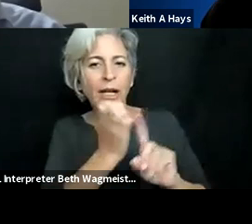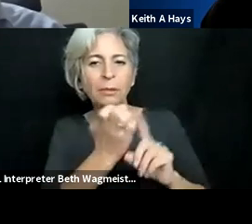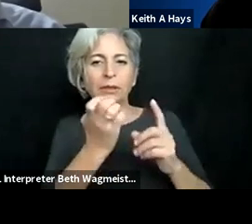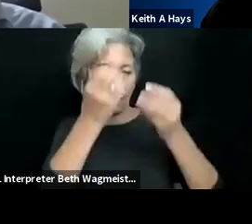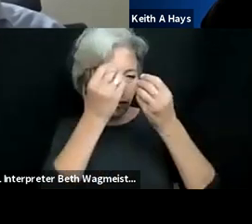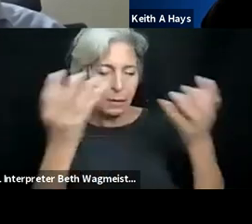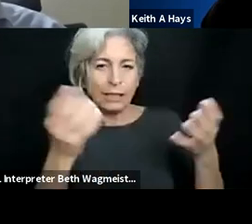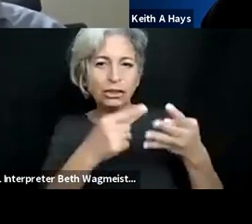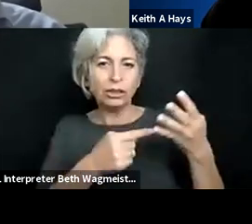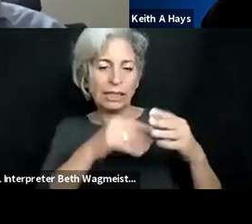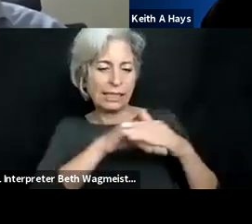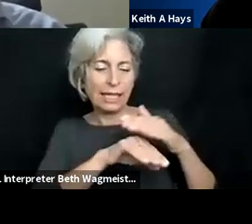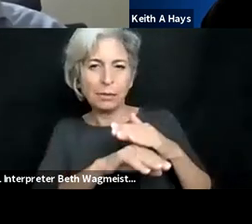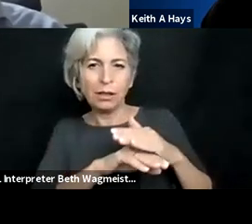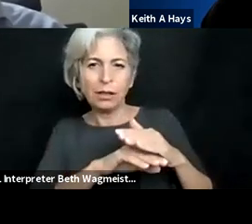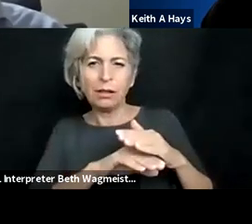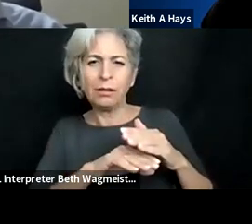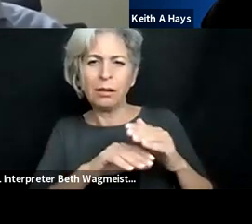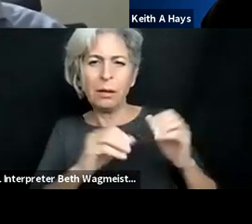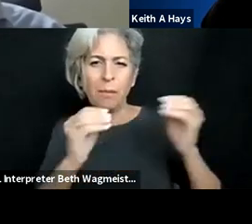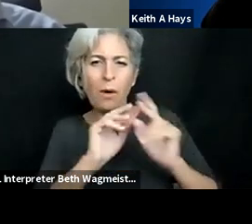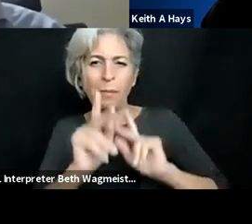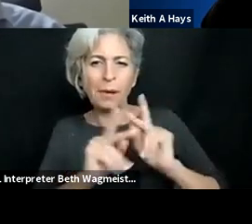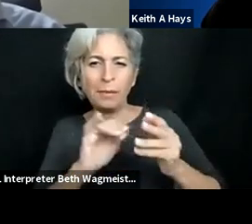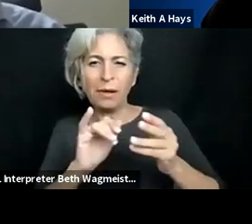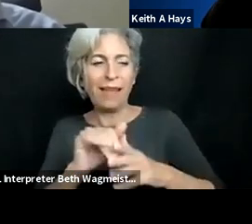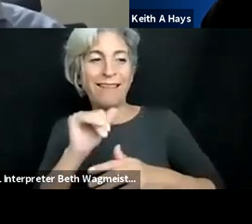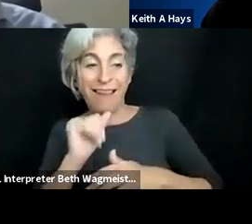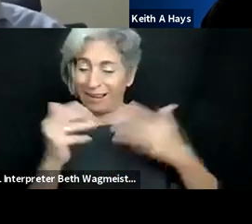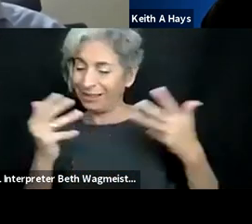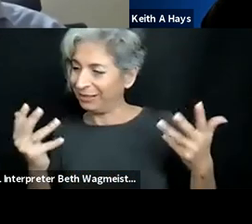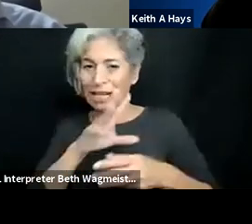looking at universal access. How can we make material,